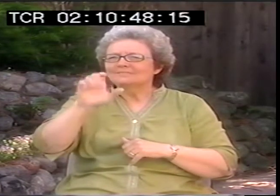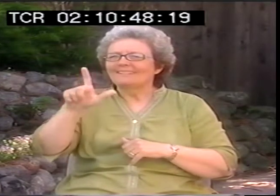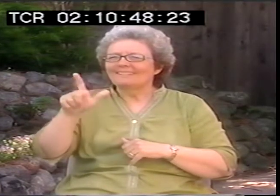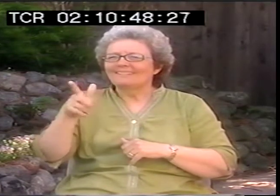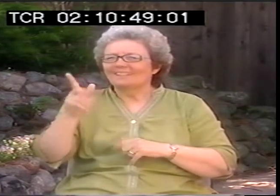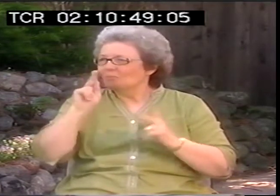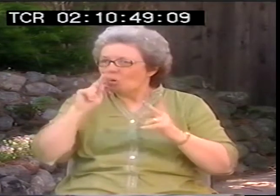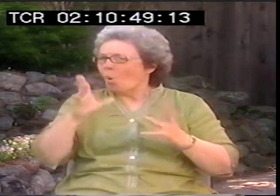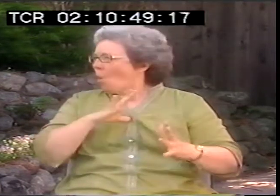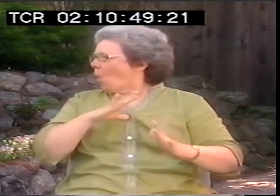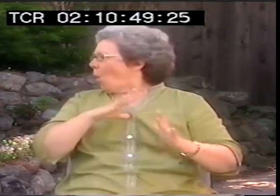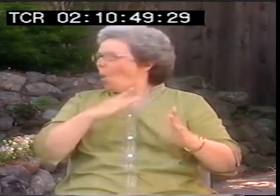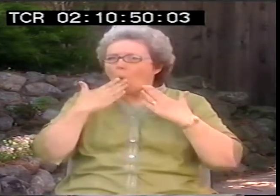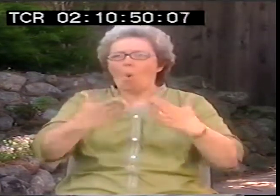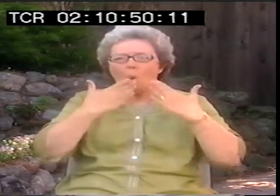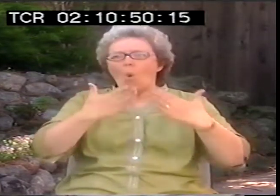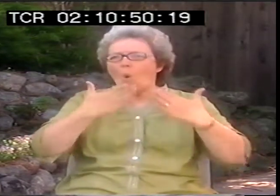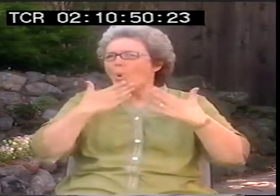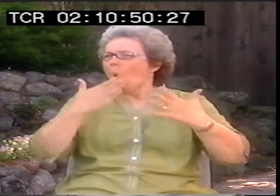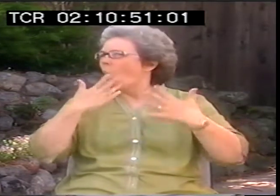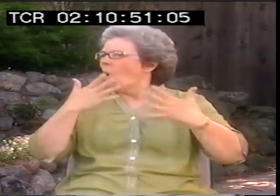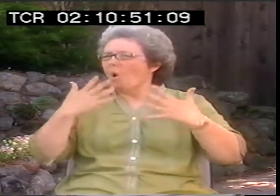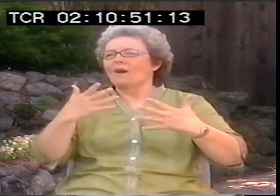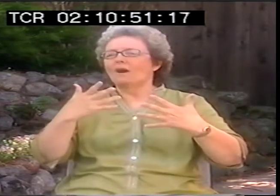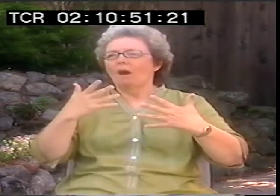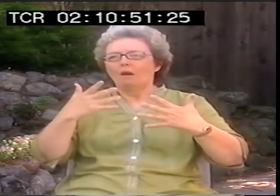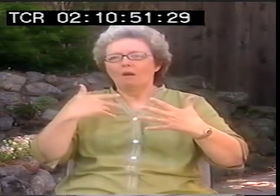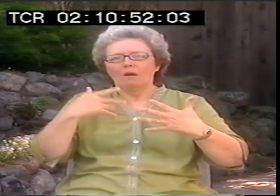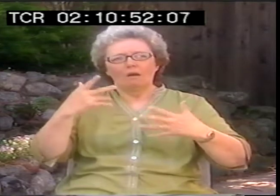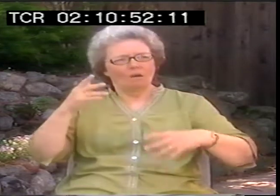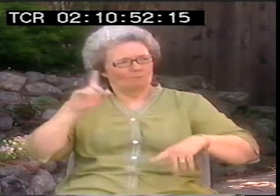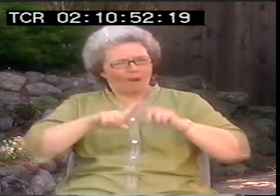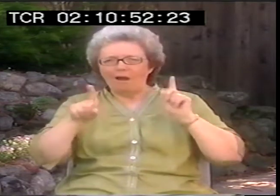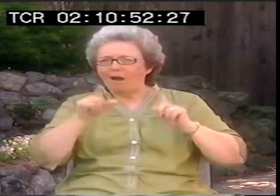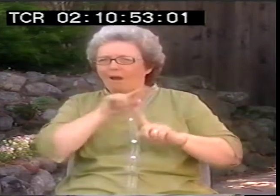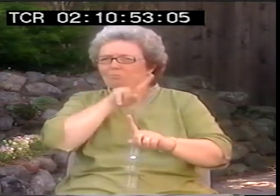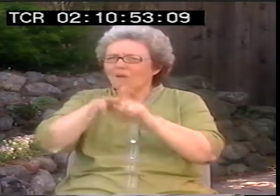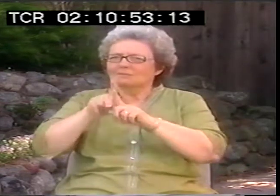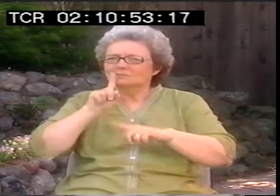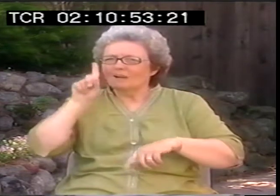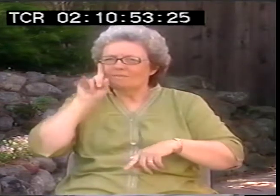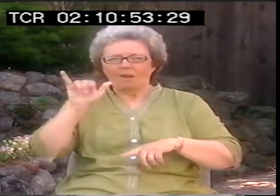All this positivity about it, but, hey, have you thought a minute about how they're going to use it against deaf people